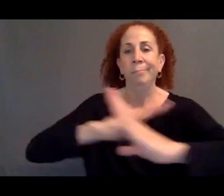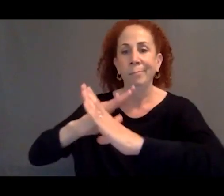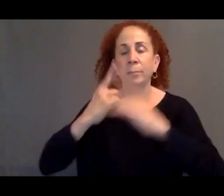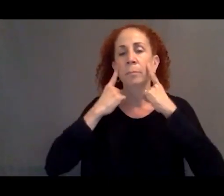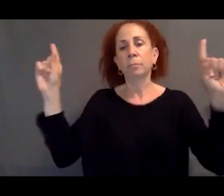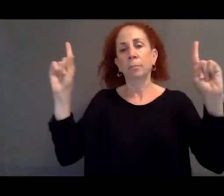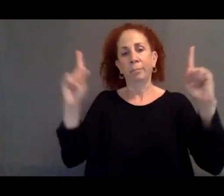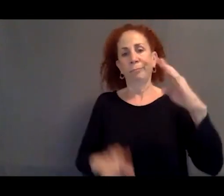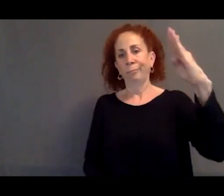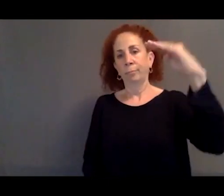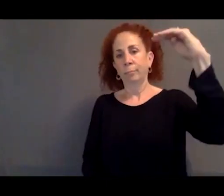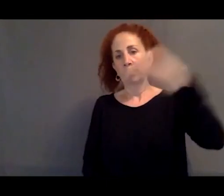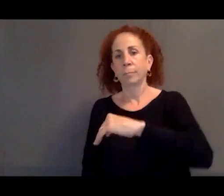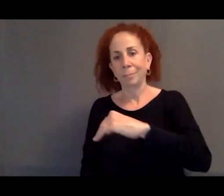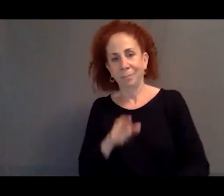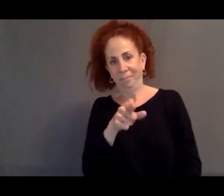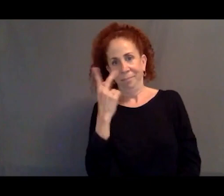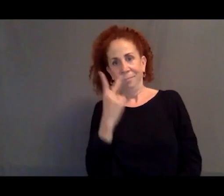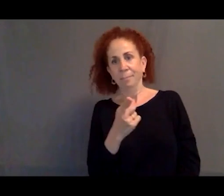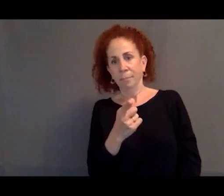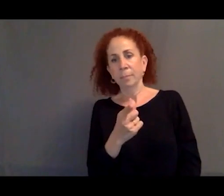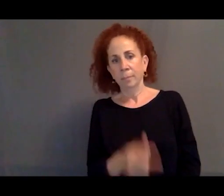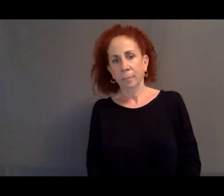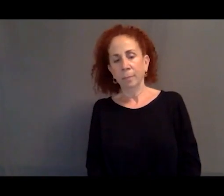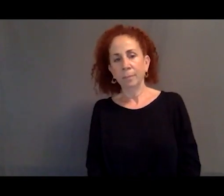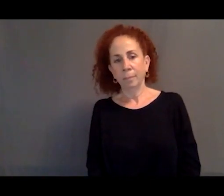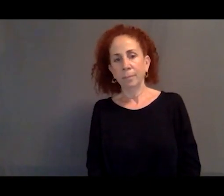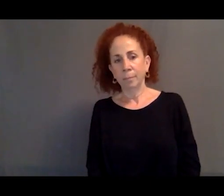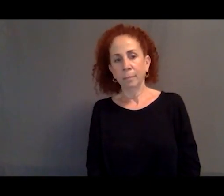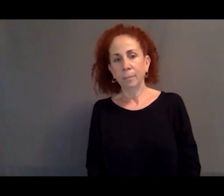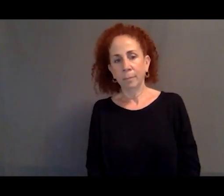So if you look at the period where the asylum peaks